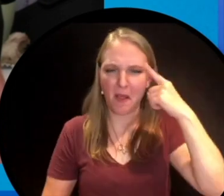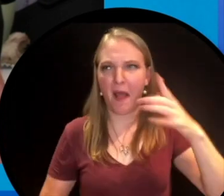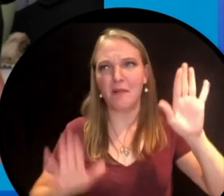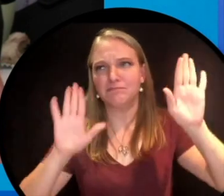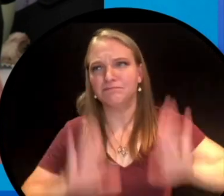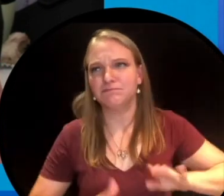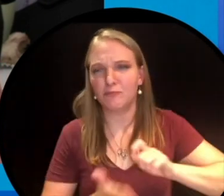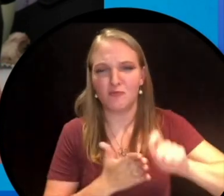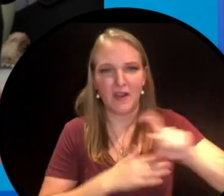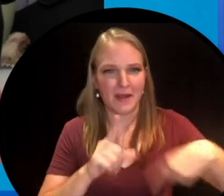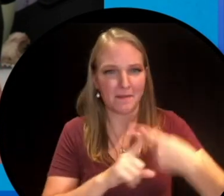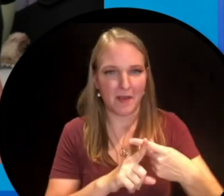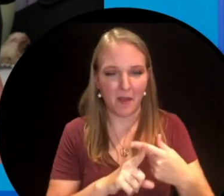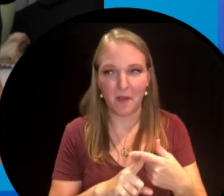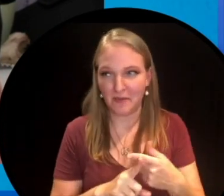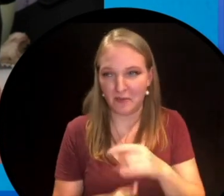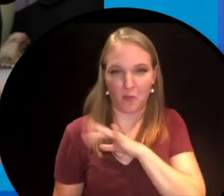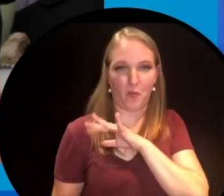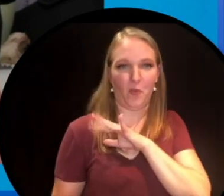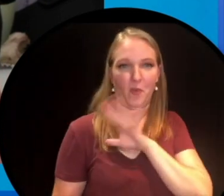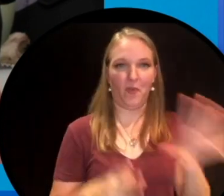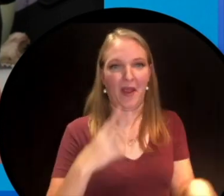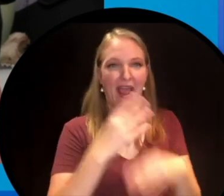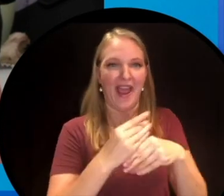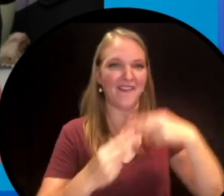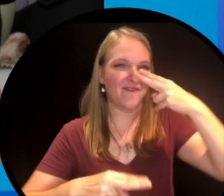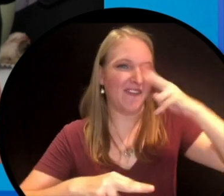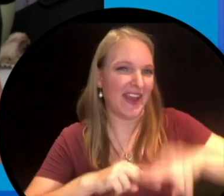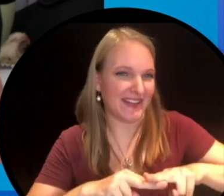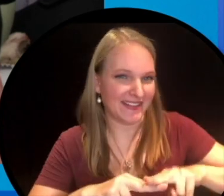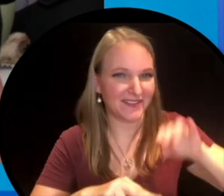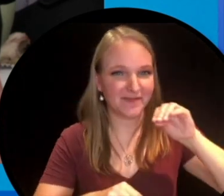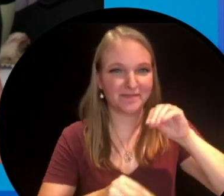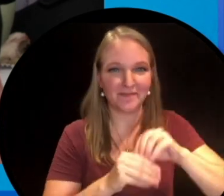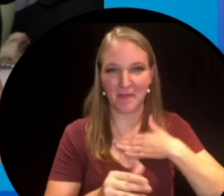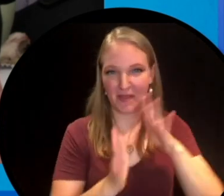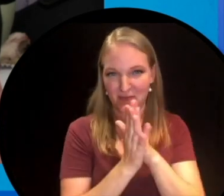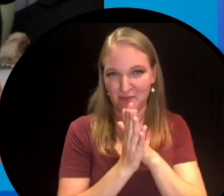I knew it would be absolutely incredible to write about and what an amazing bit to a story to add